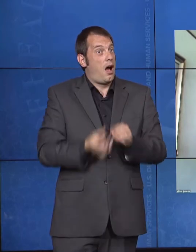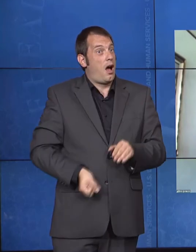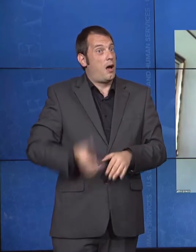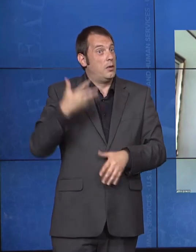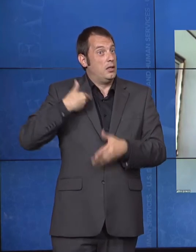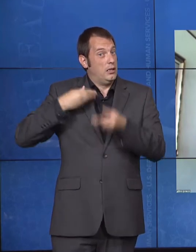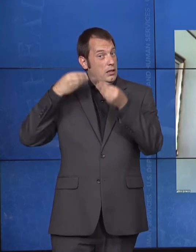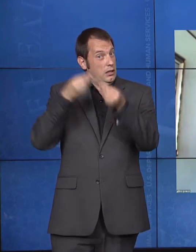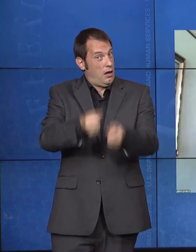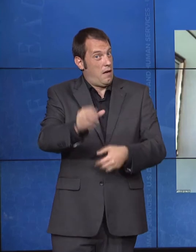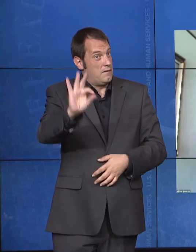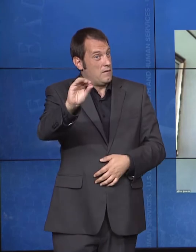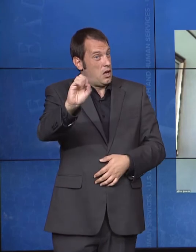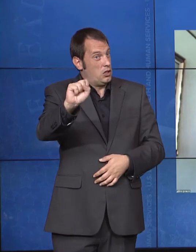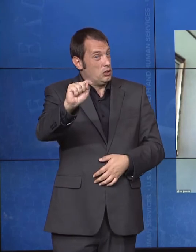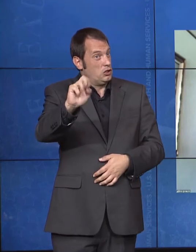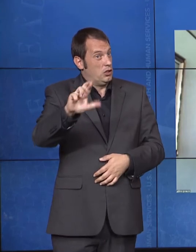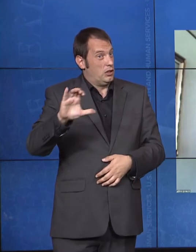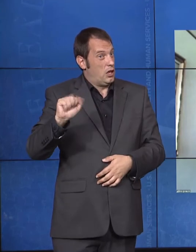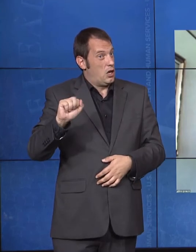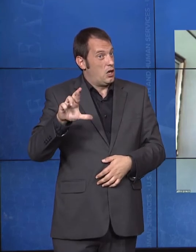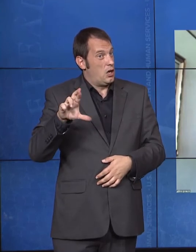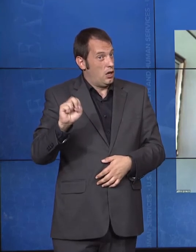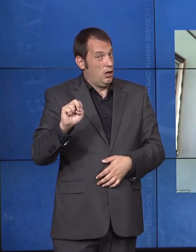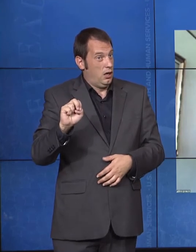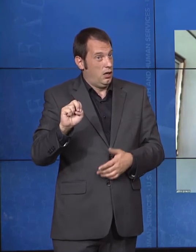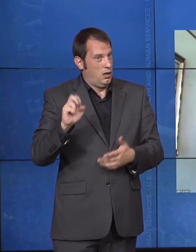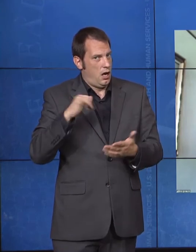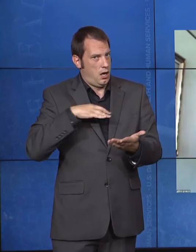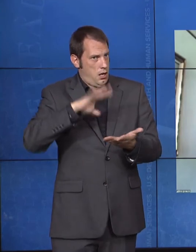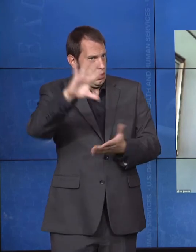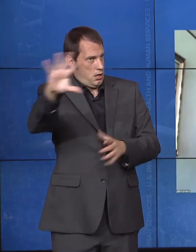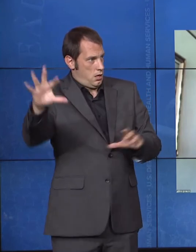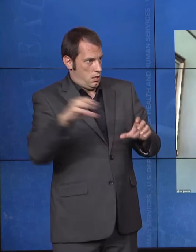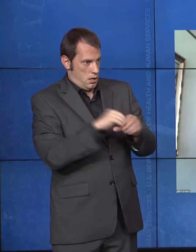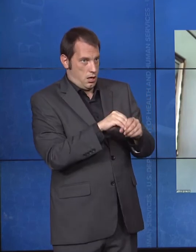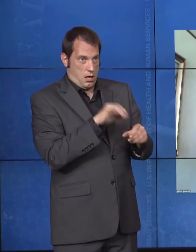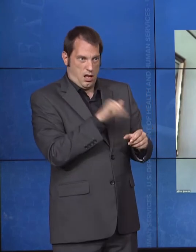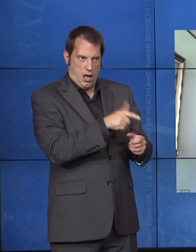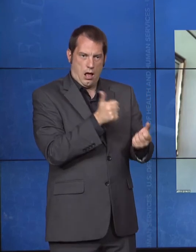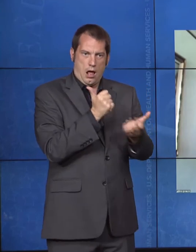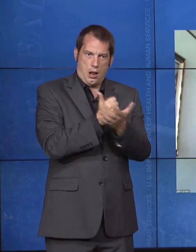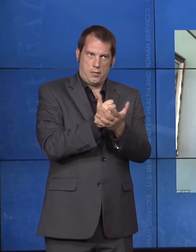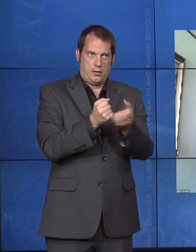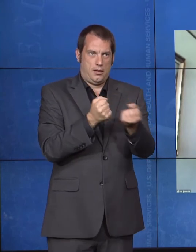that they can be successful with their children, then we could have a much healthier, thriving